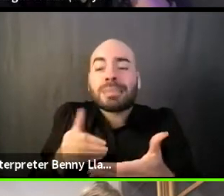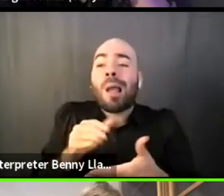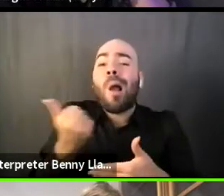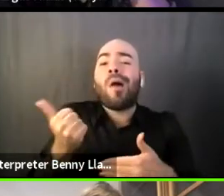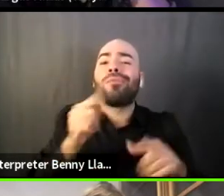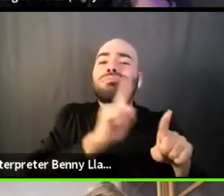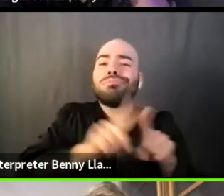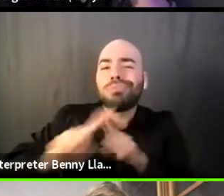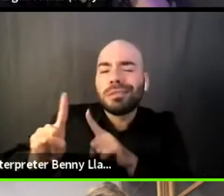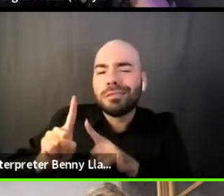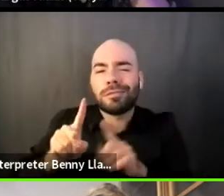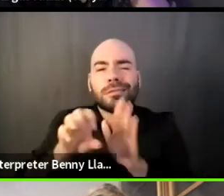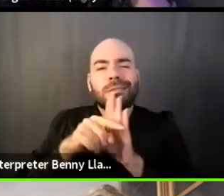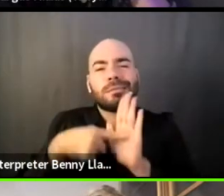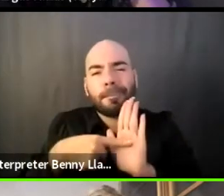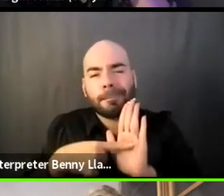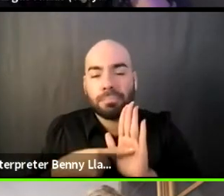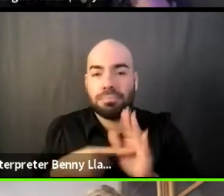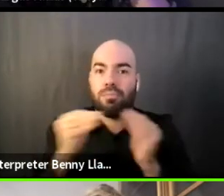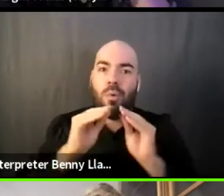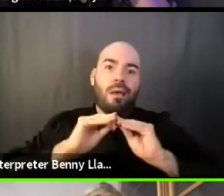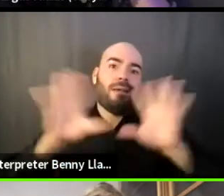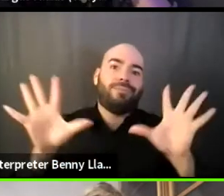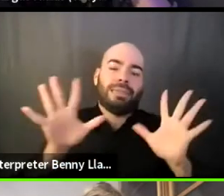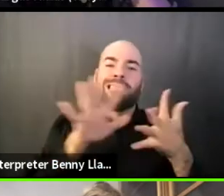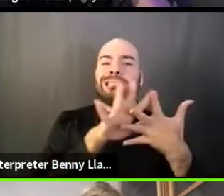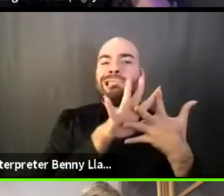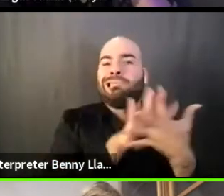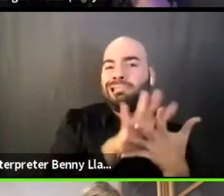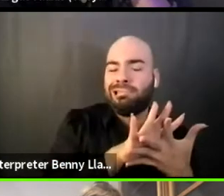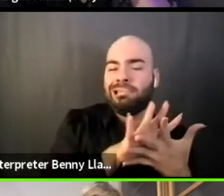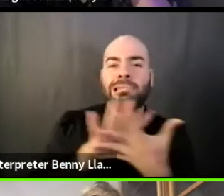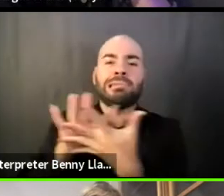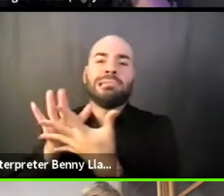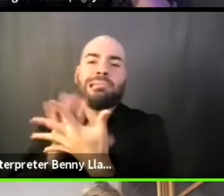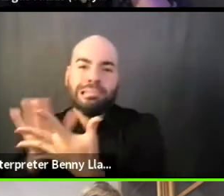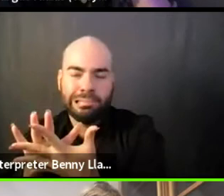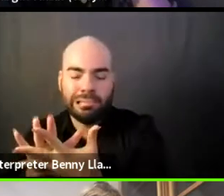where you feel like taking money from, frankly,